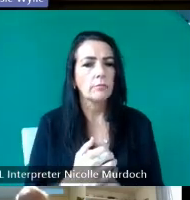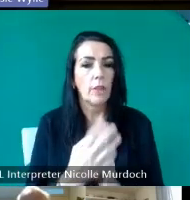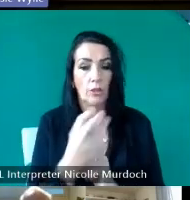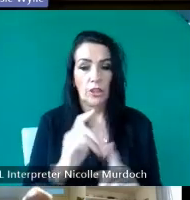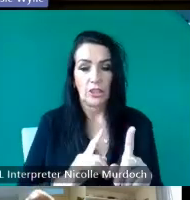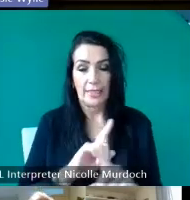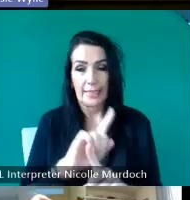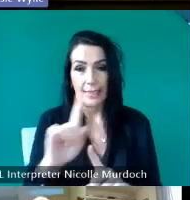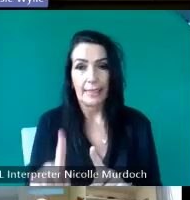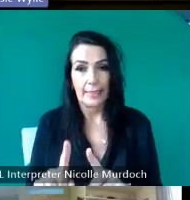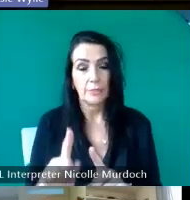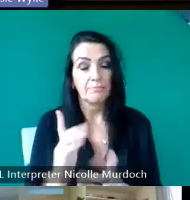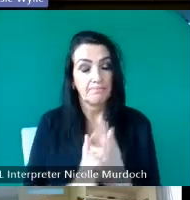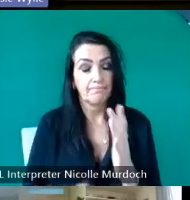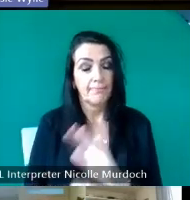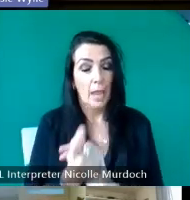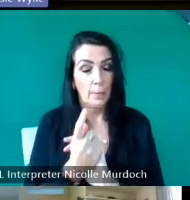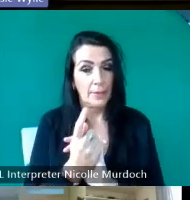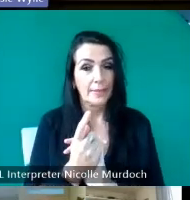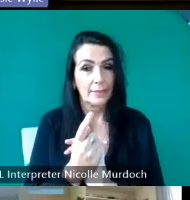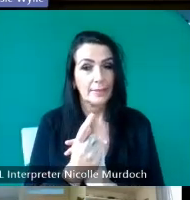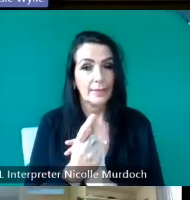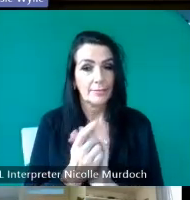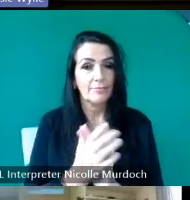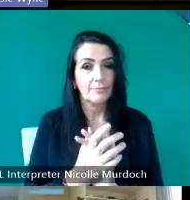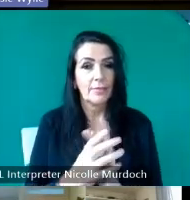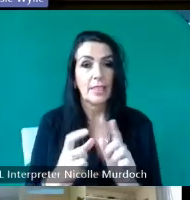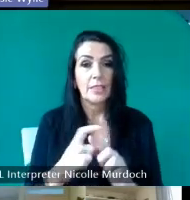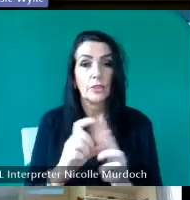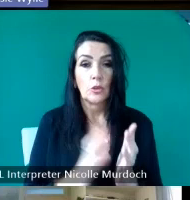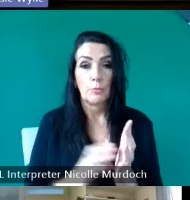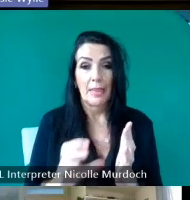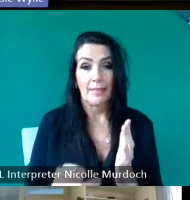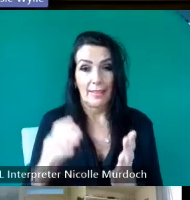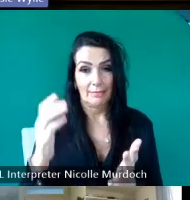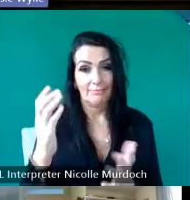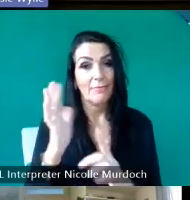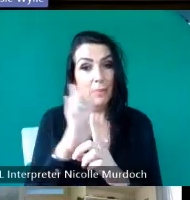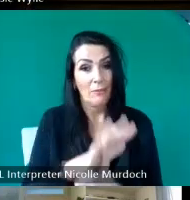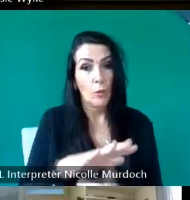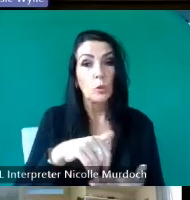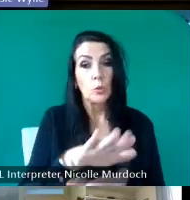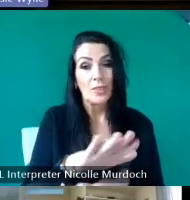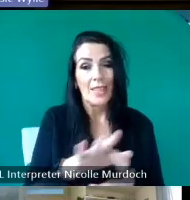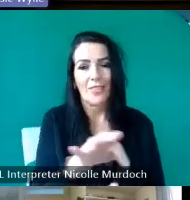came to pass as Donald M mne was forced to sell the island to settle his de his deaths leaving